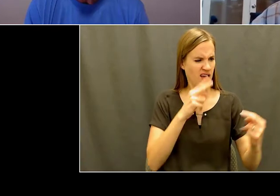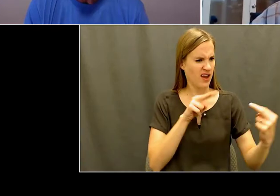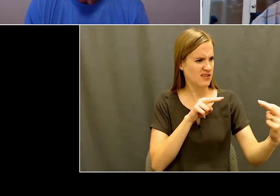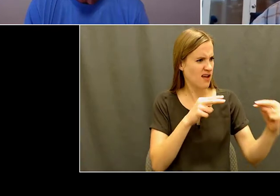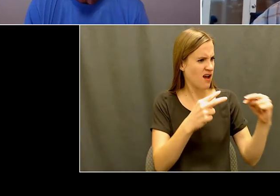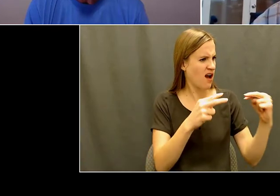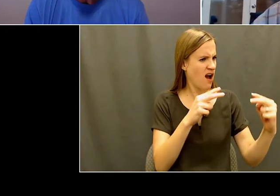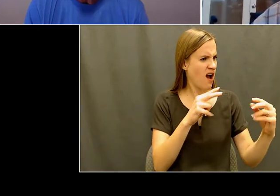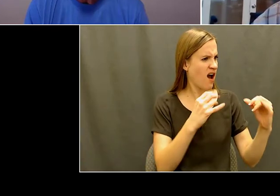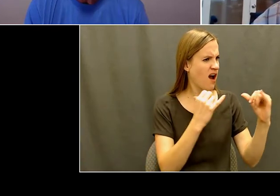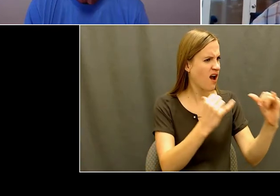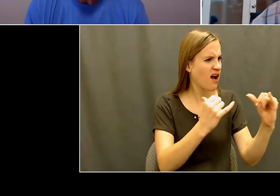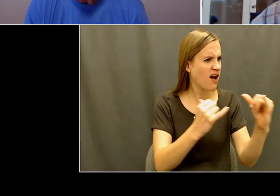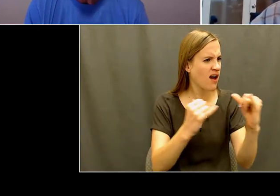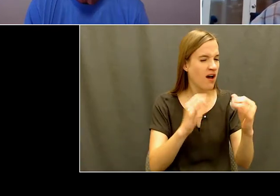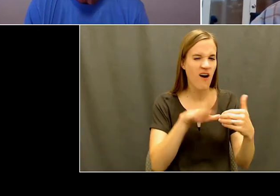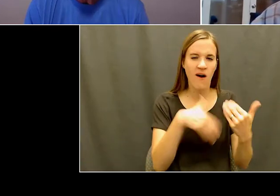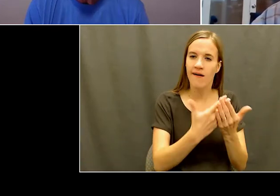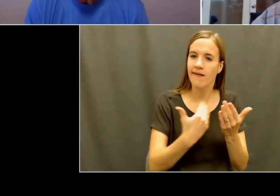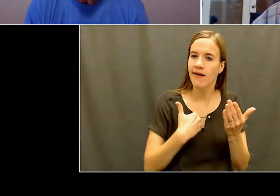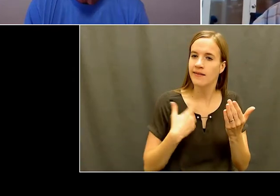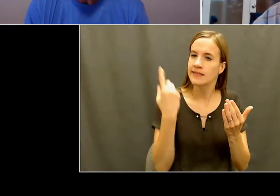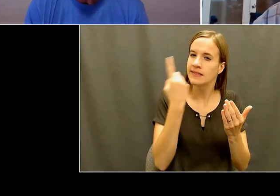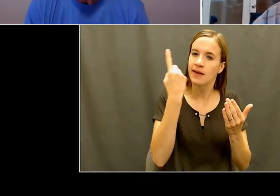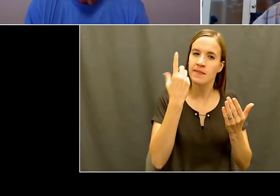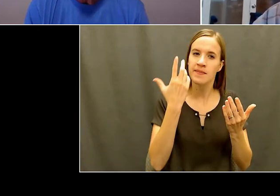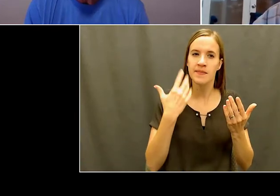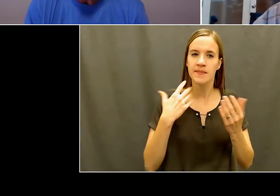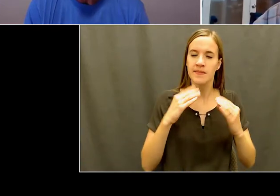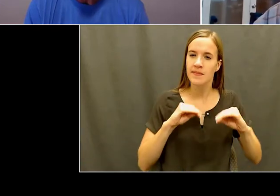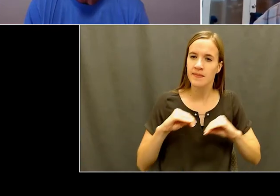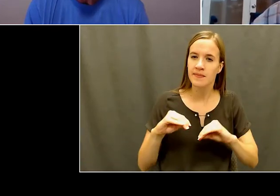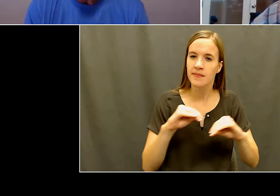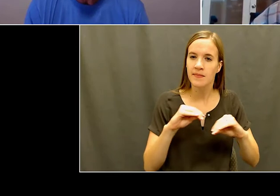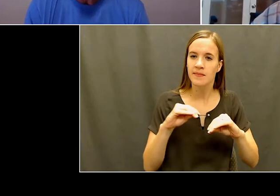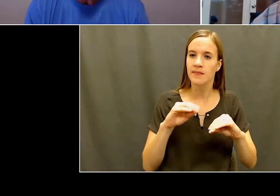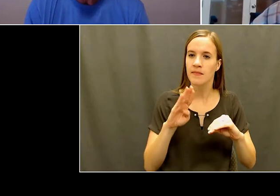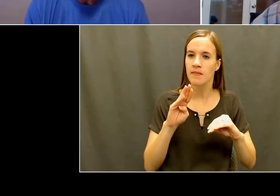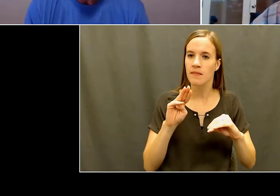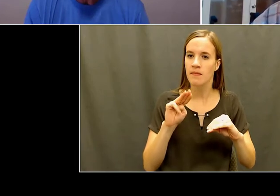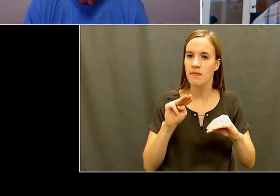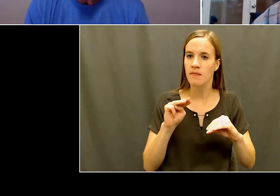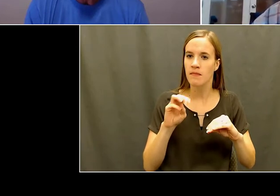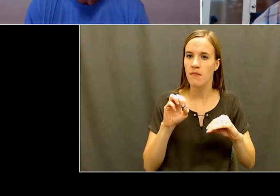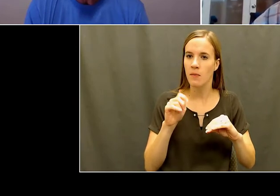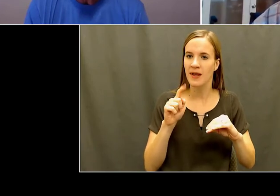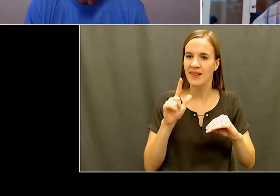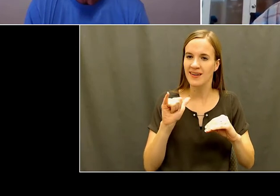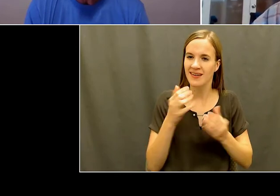and all of that fades away and people are able to just, you